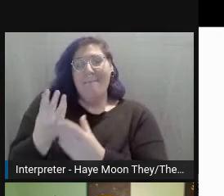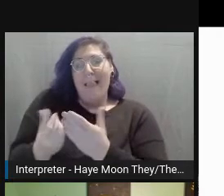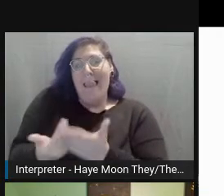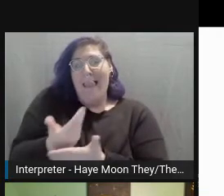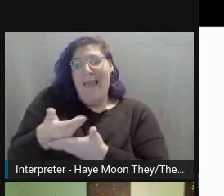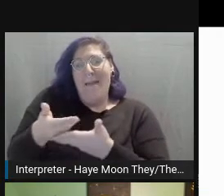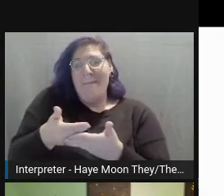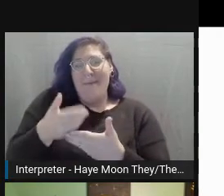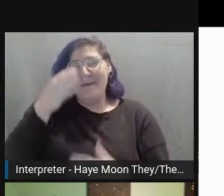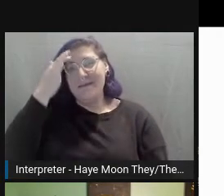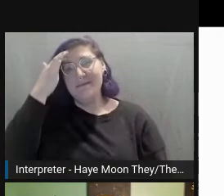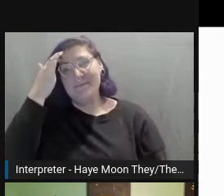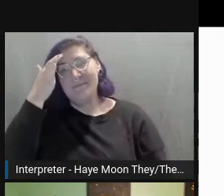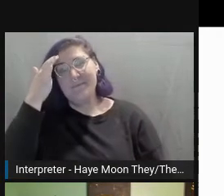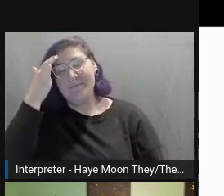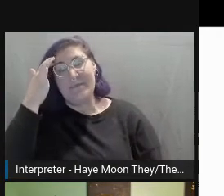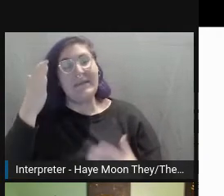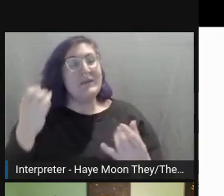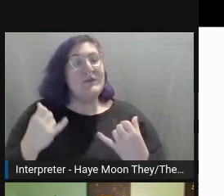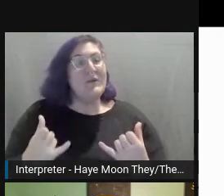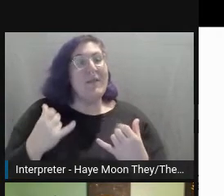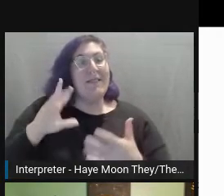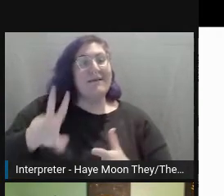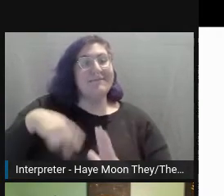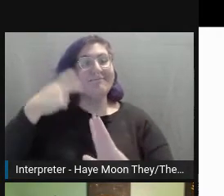Let's jump right into this my friends.